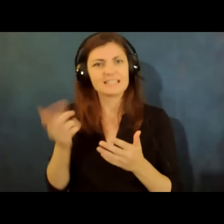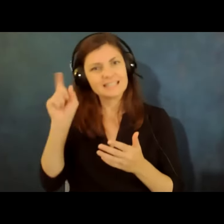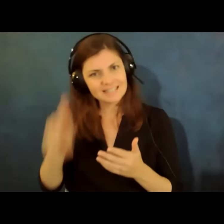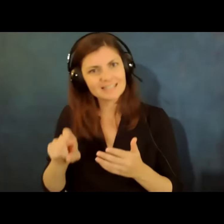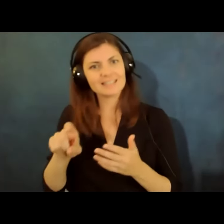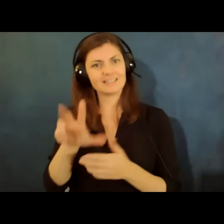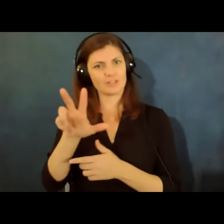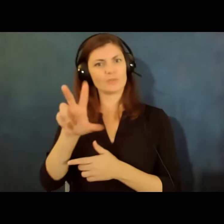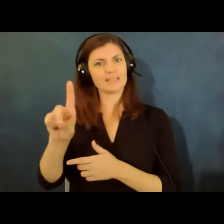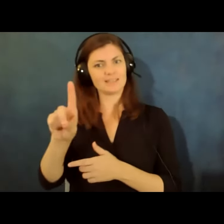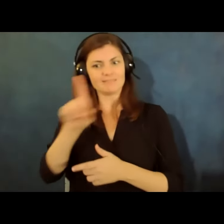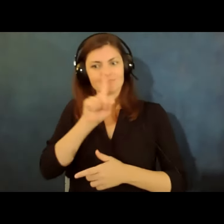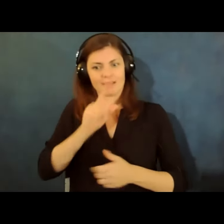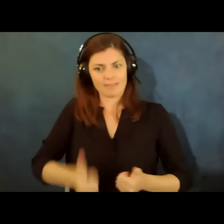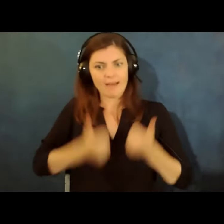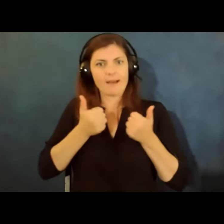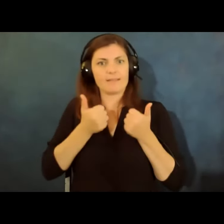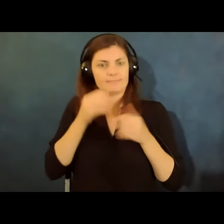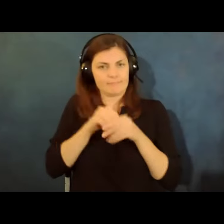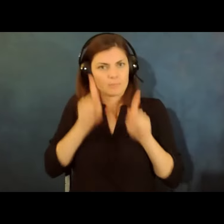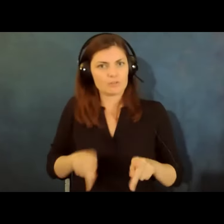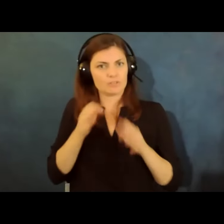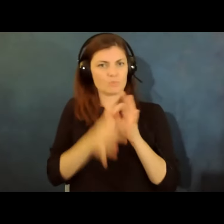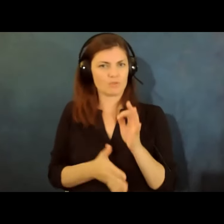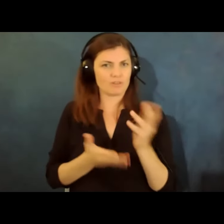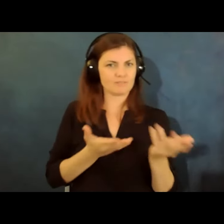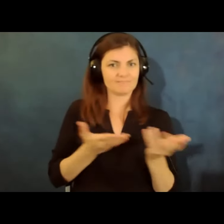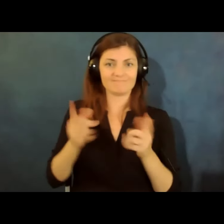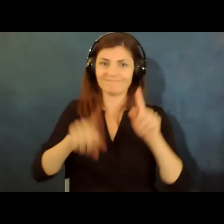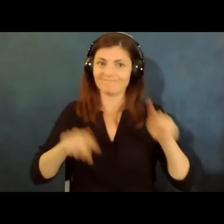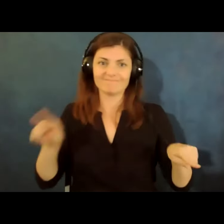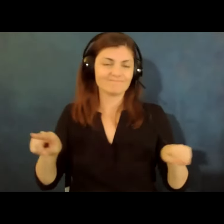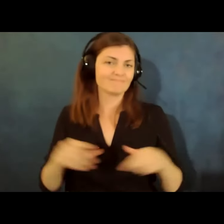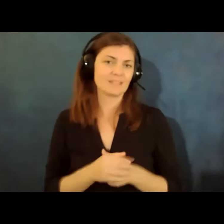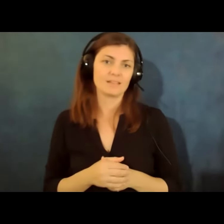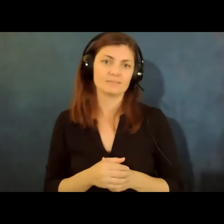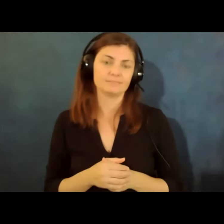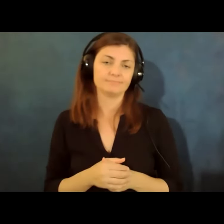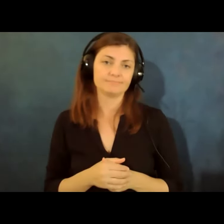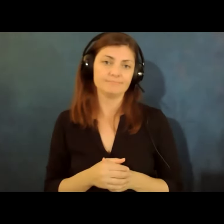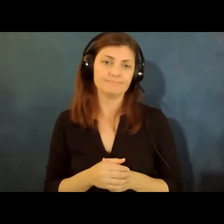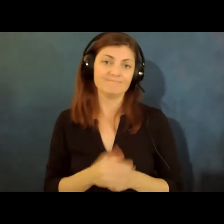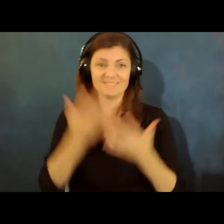in person um and unfortunately at least during this pandemic